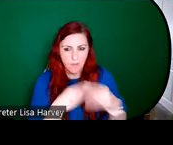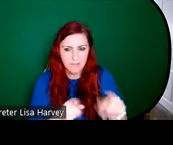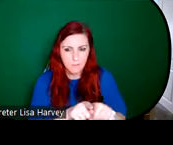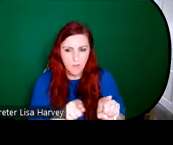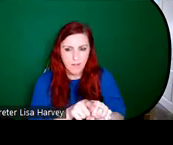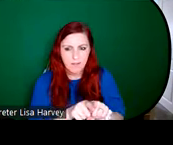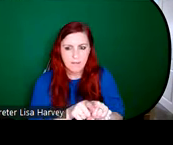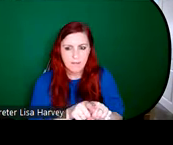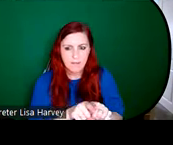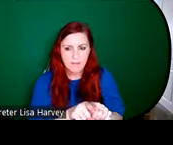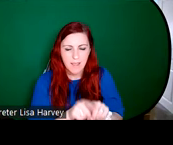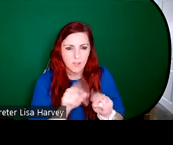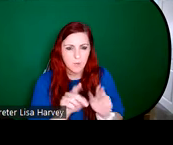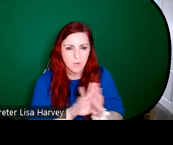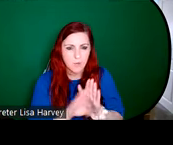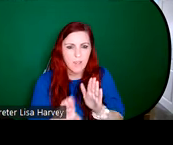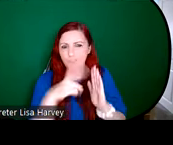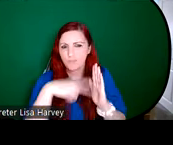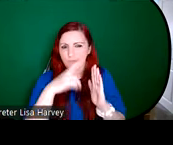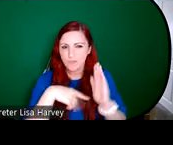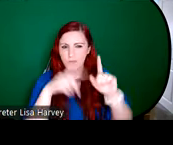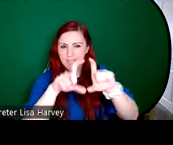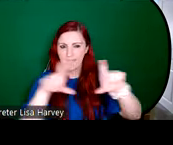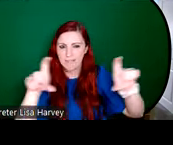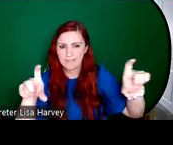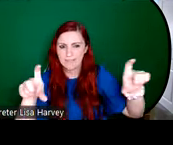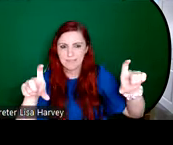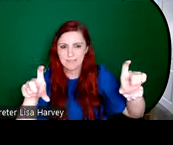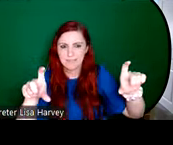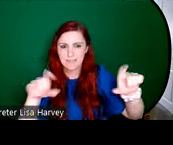departure and so greatly enhances modern art and which, of late, Mr. Clarke and